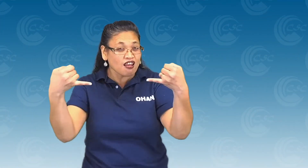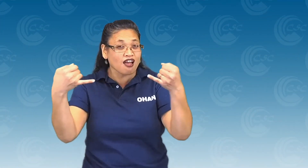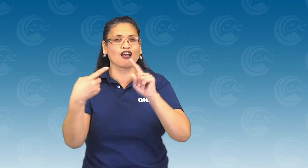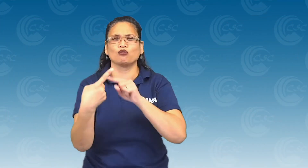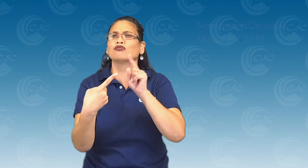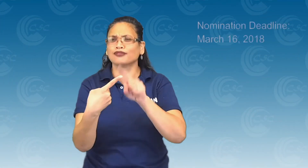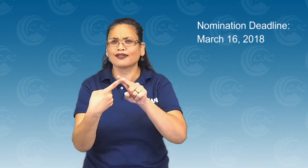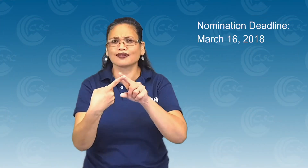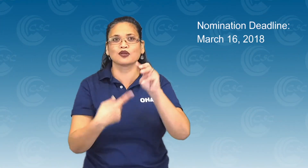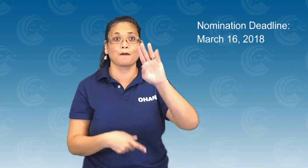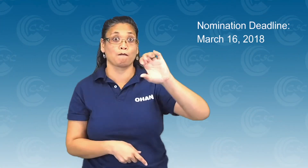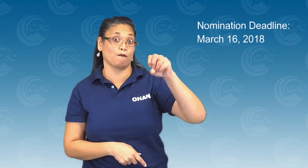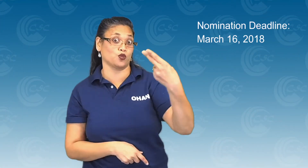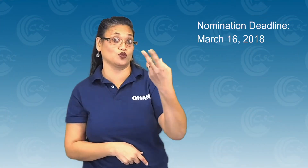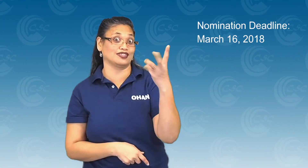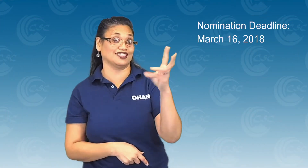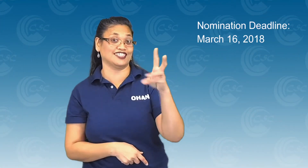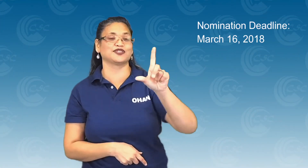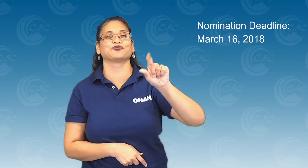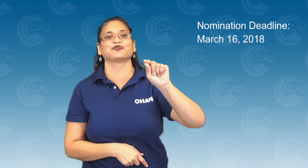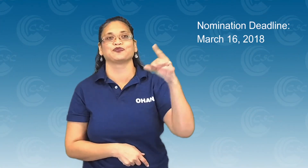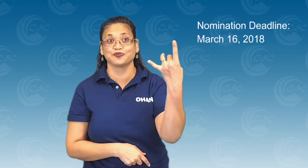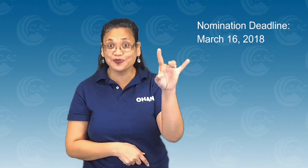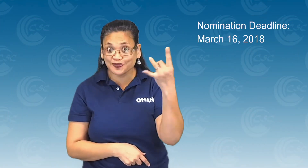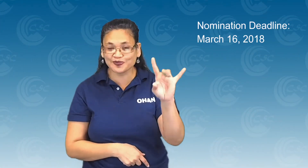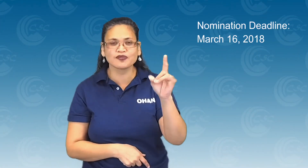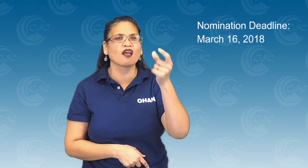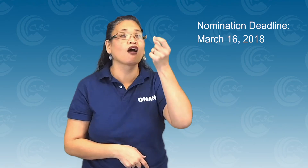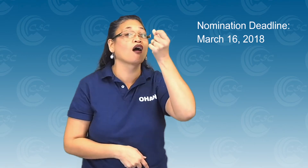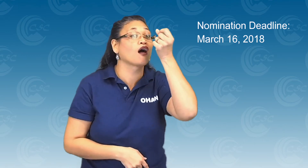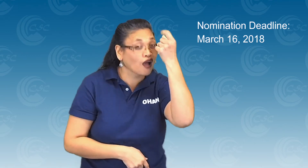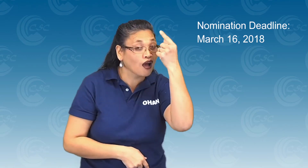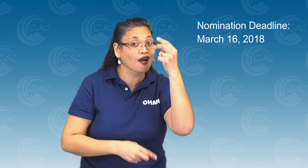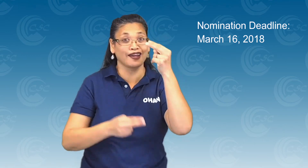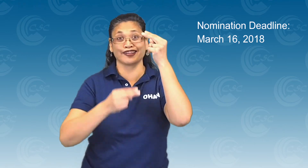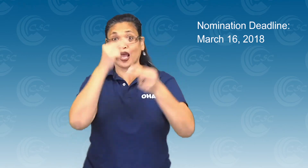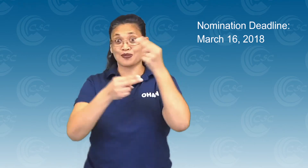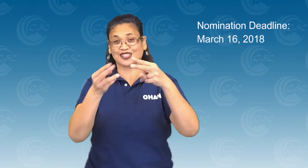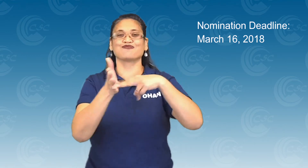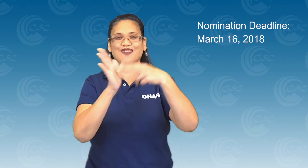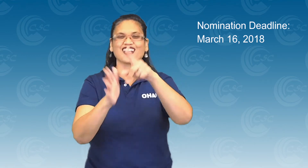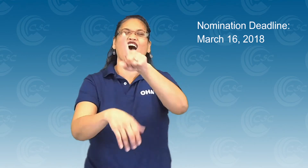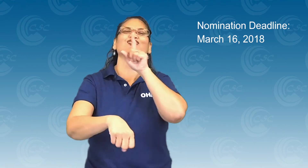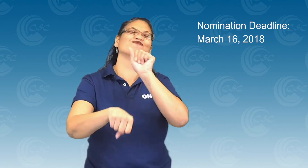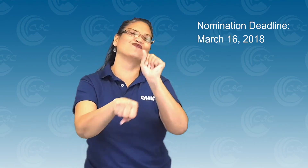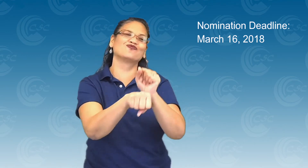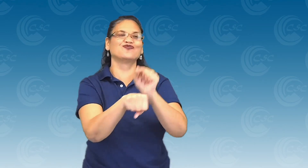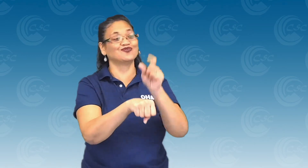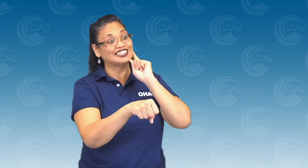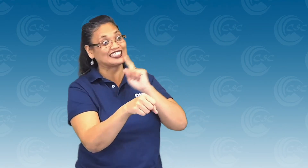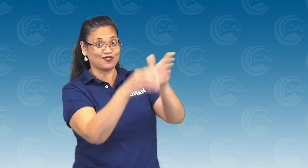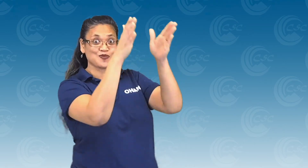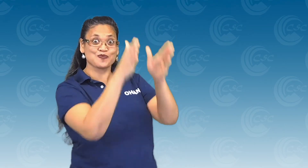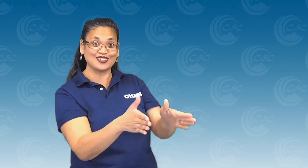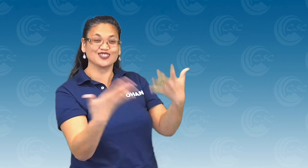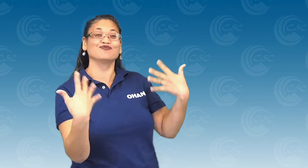The nomination deadline is on March 16, 2018. Please understand that simply because you nominate a deaf person